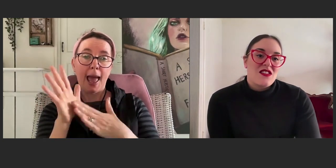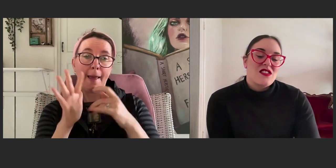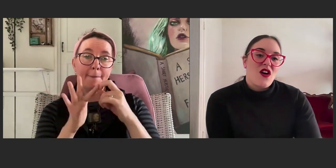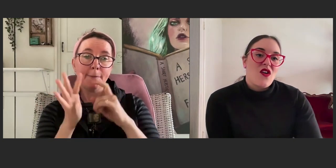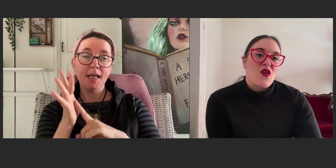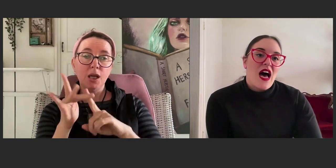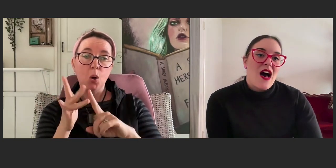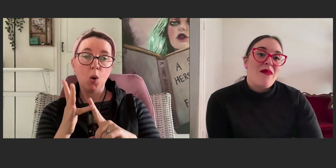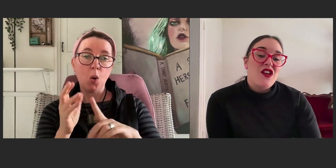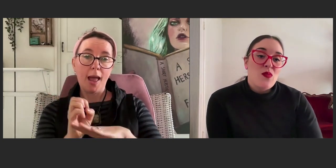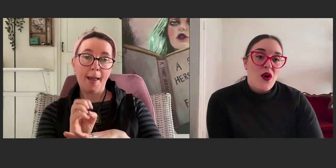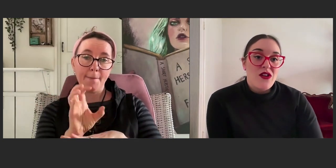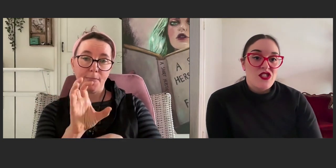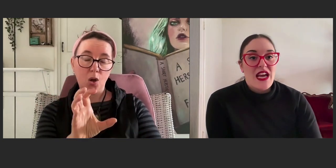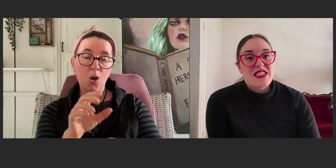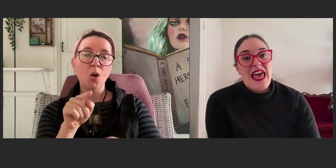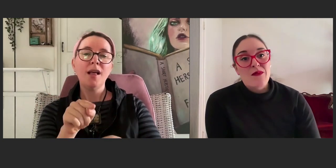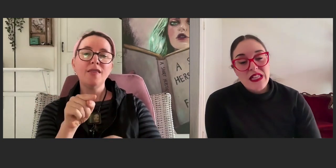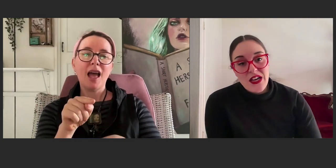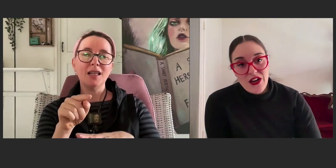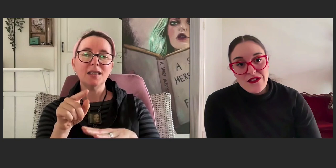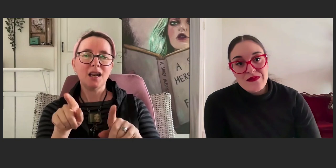So, my new project, Amplio,